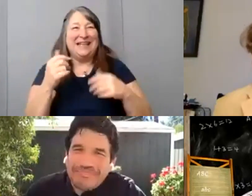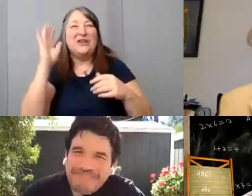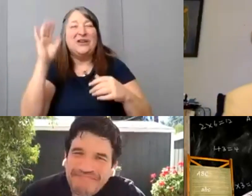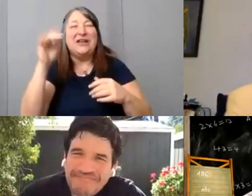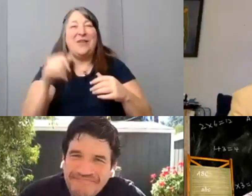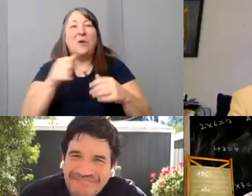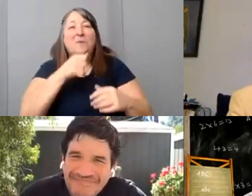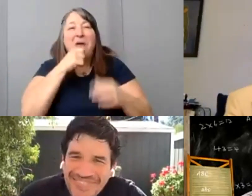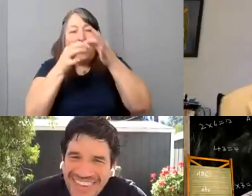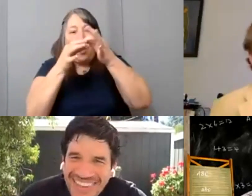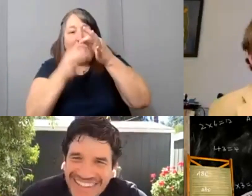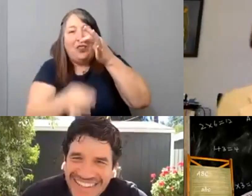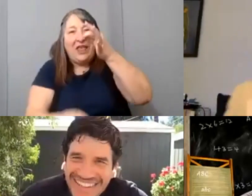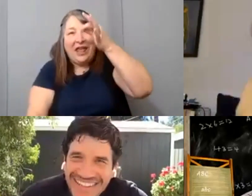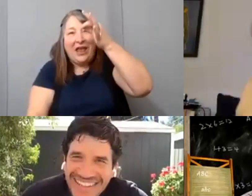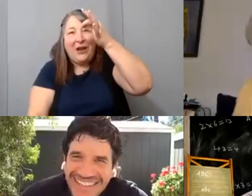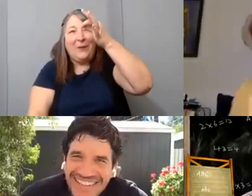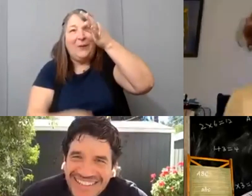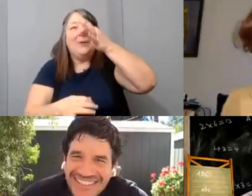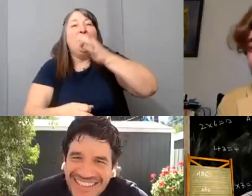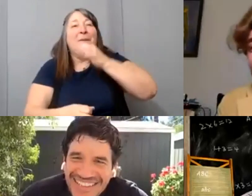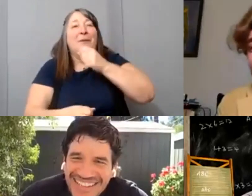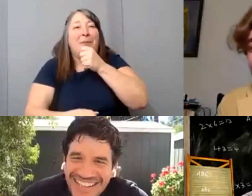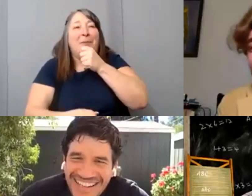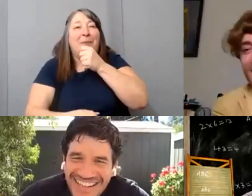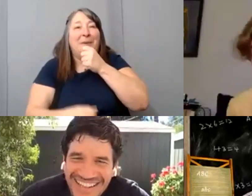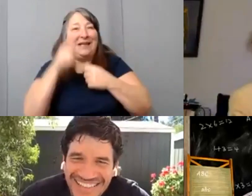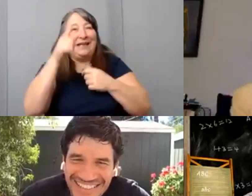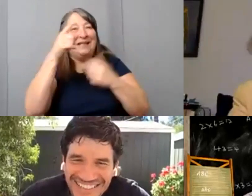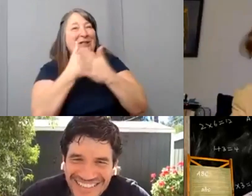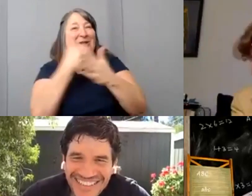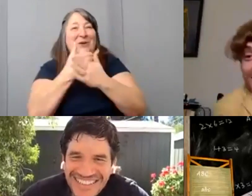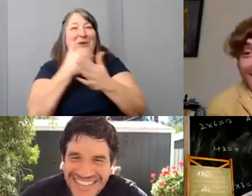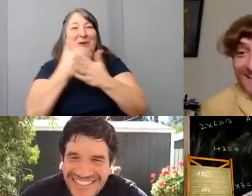[Danny] He’s the new wheel spinner on The Price is Right